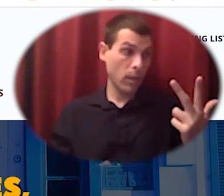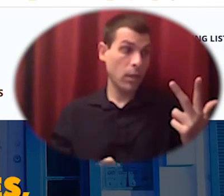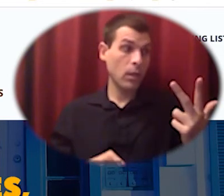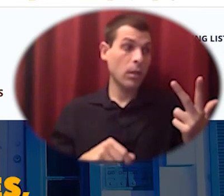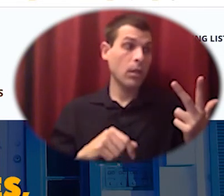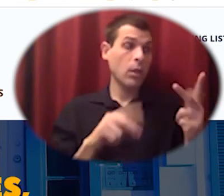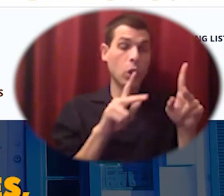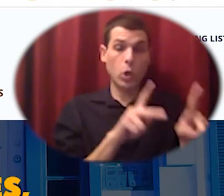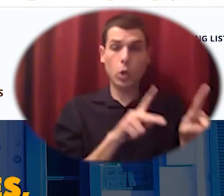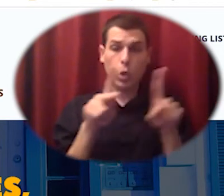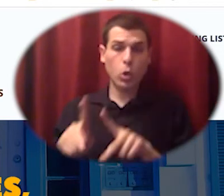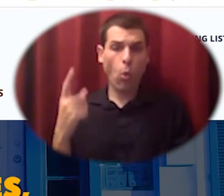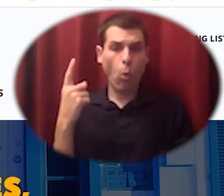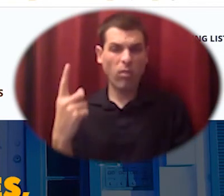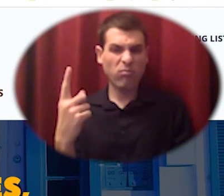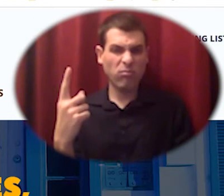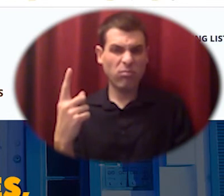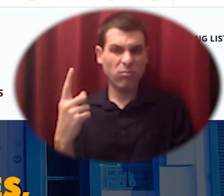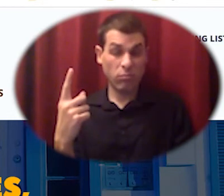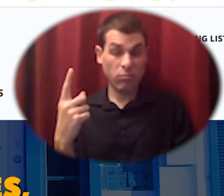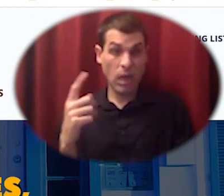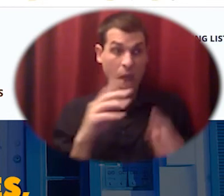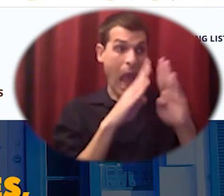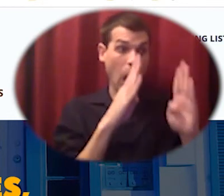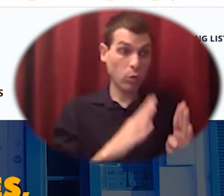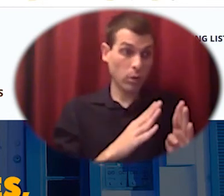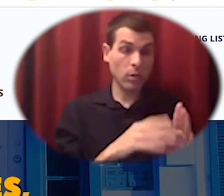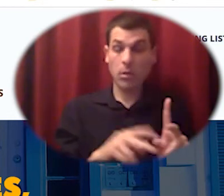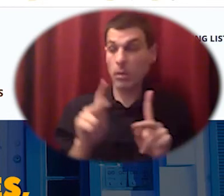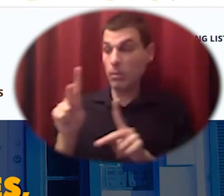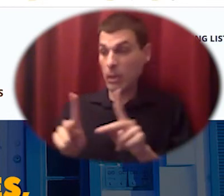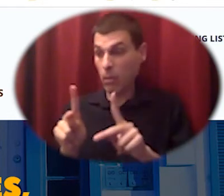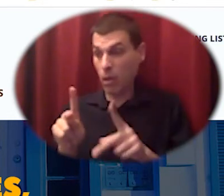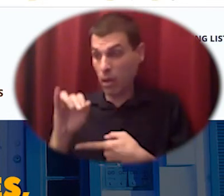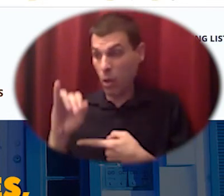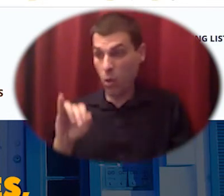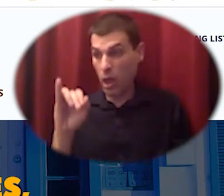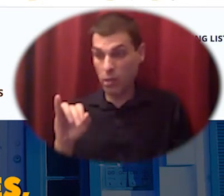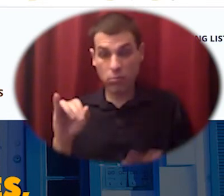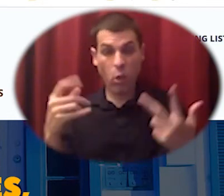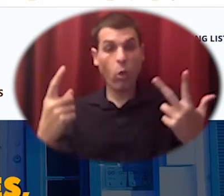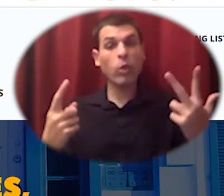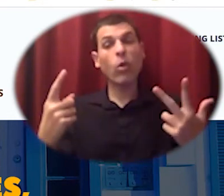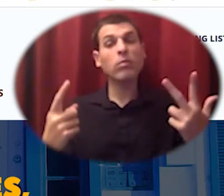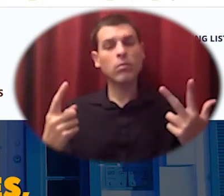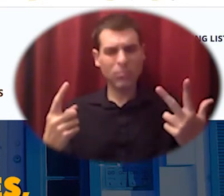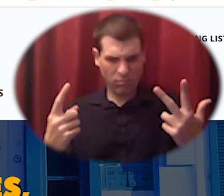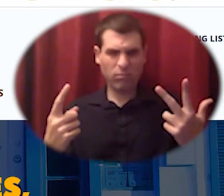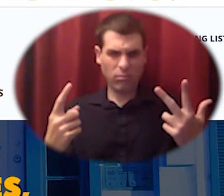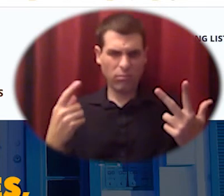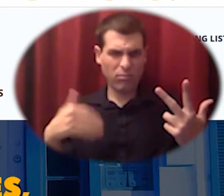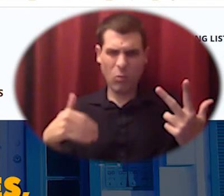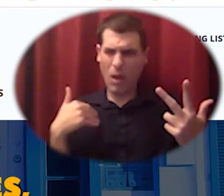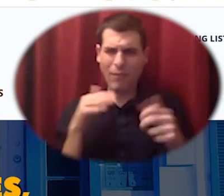in the bay area so the east bay permanent permanent real estate cooperative is buying those